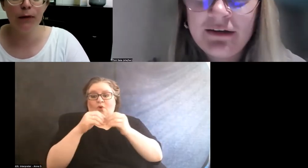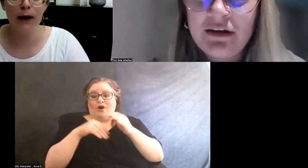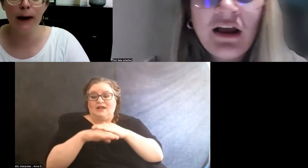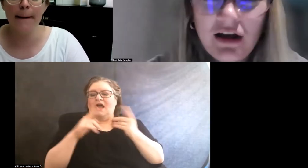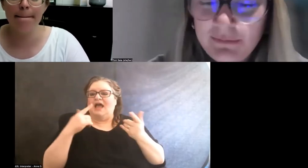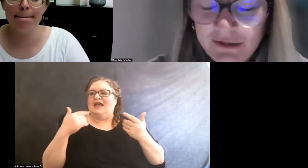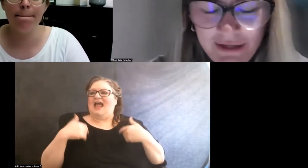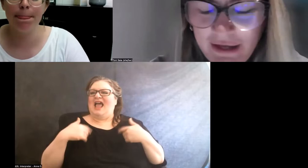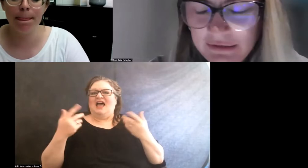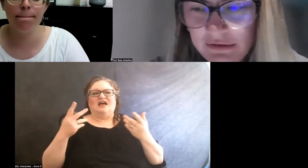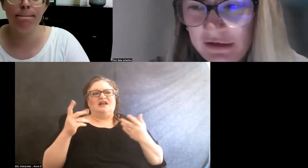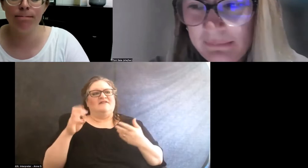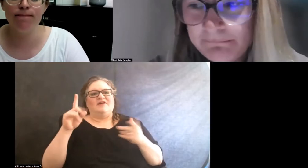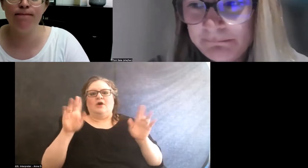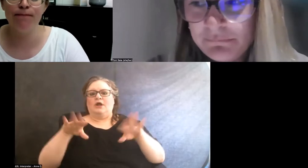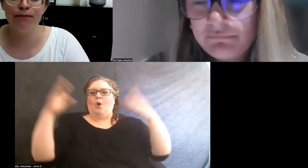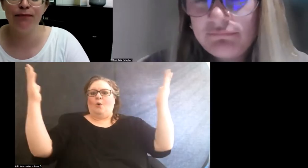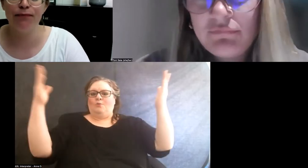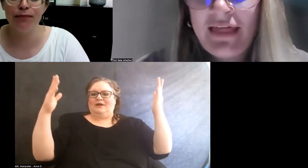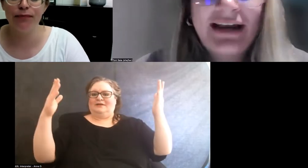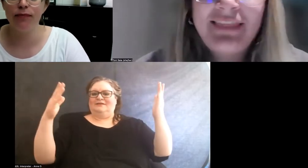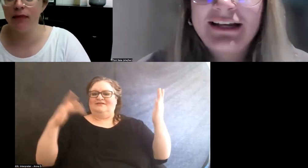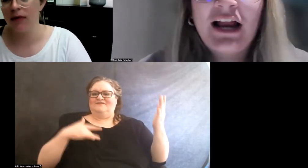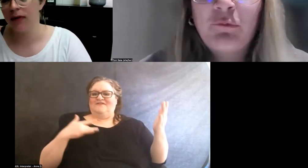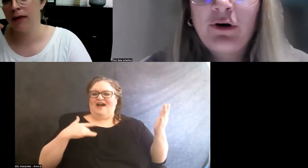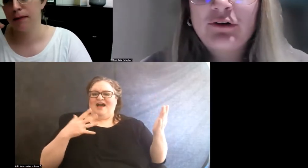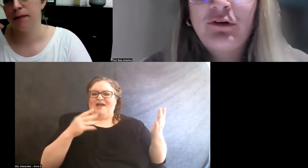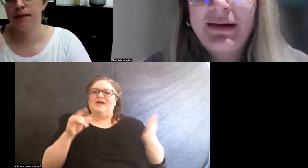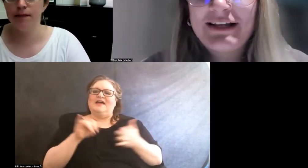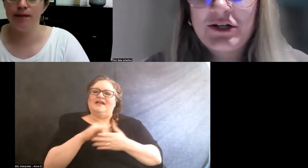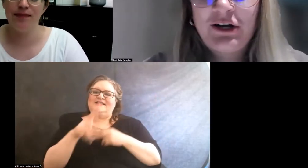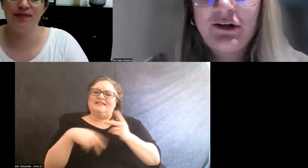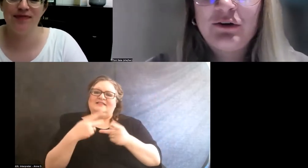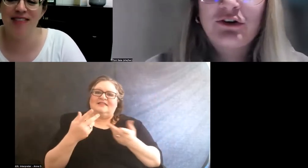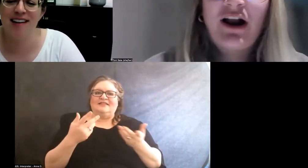And again, that kinda worked for me as a chair user.